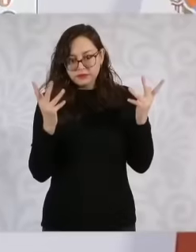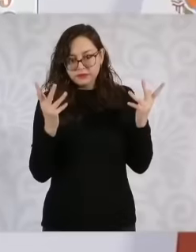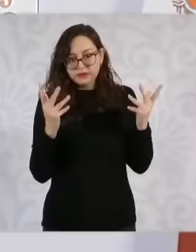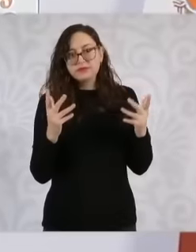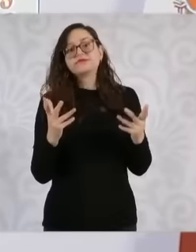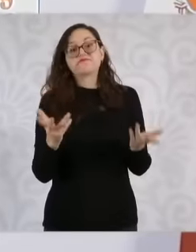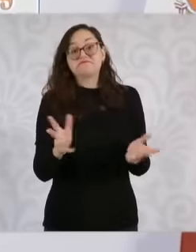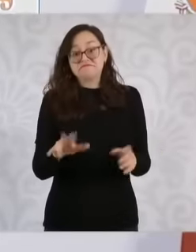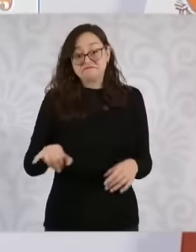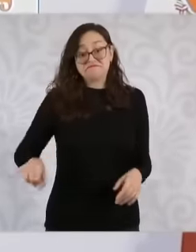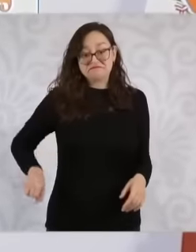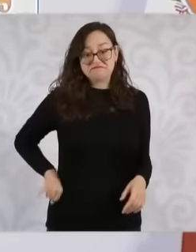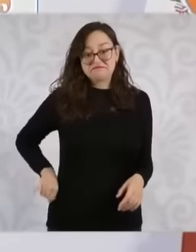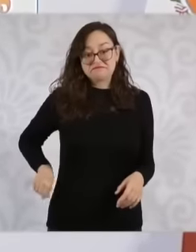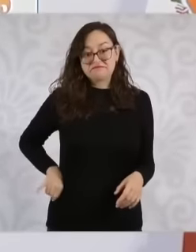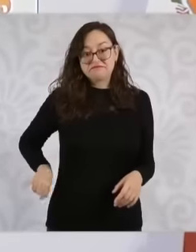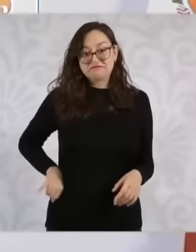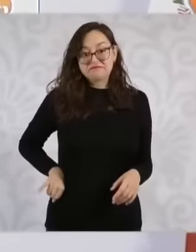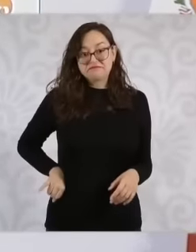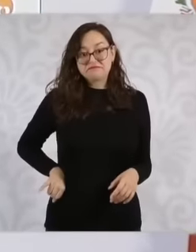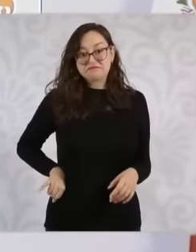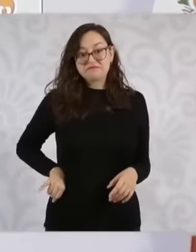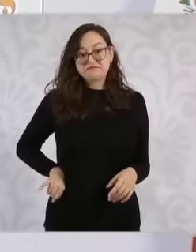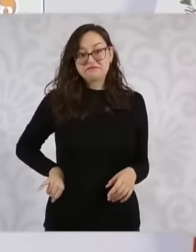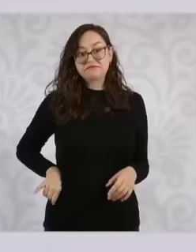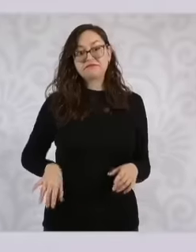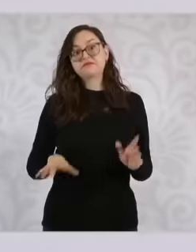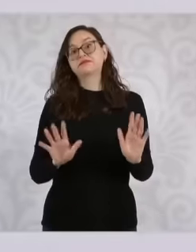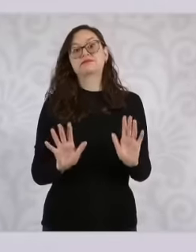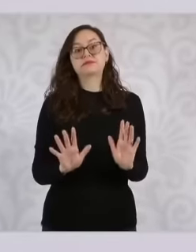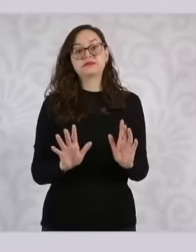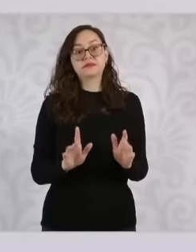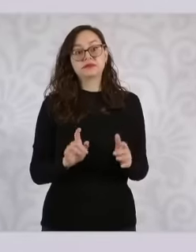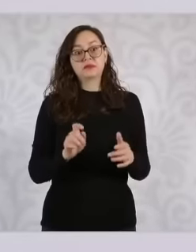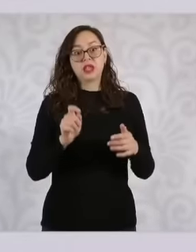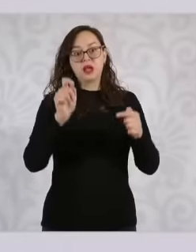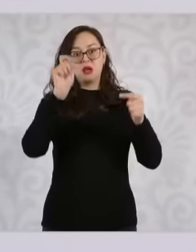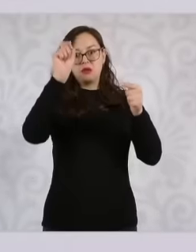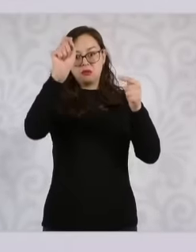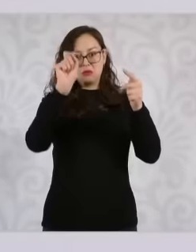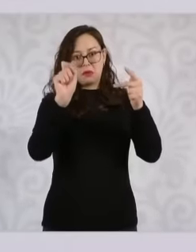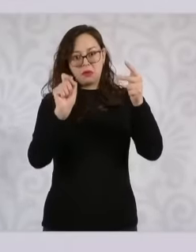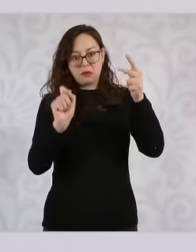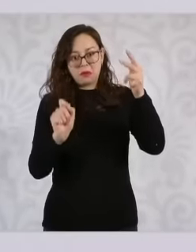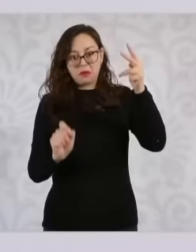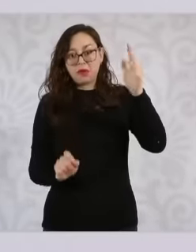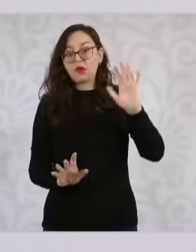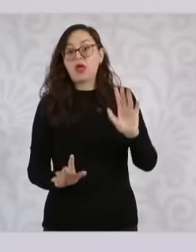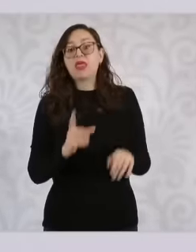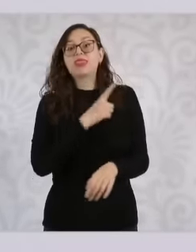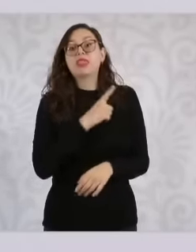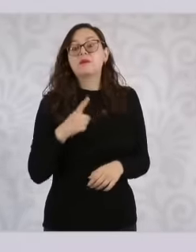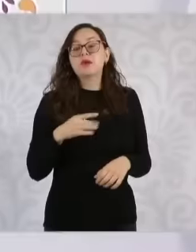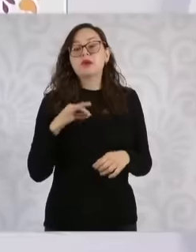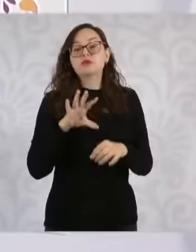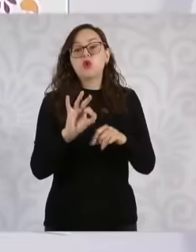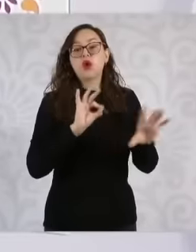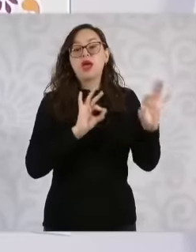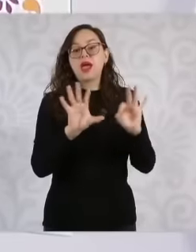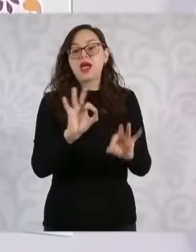It is interesting that you do not vote for everything but only vote for five. If I am not mistaken, I think